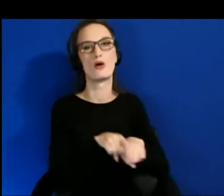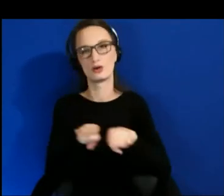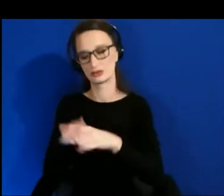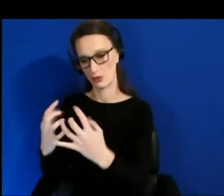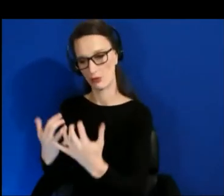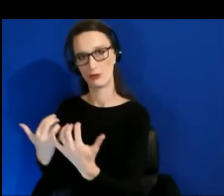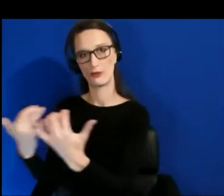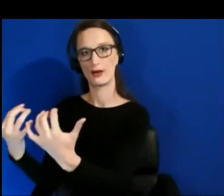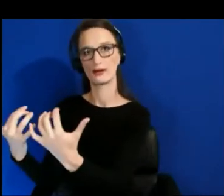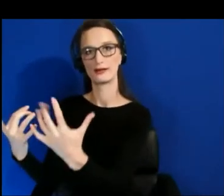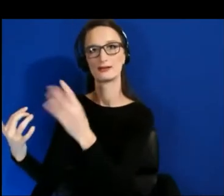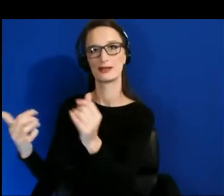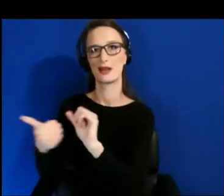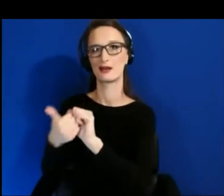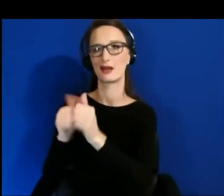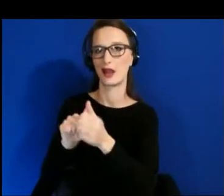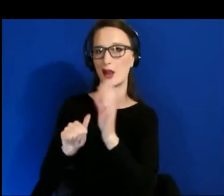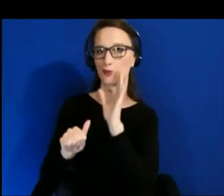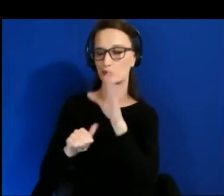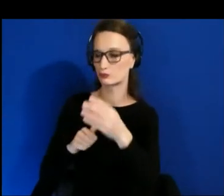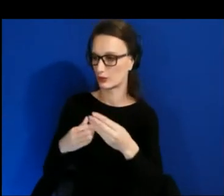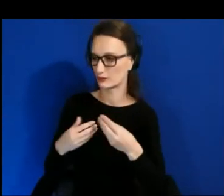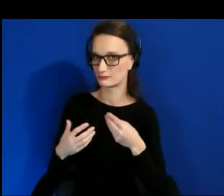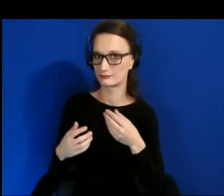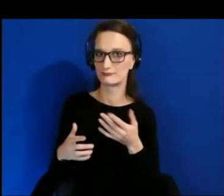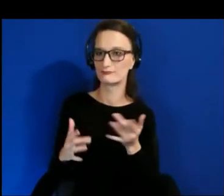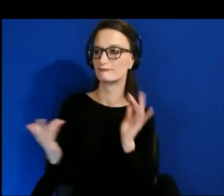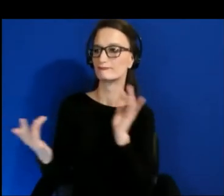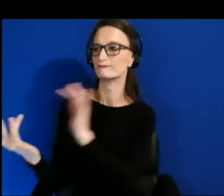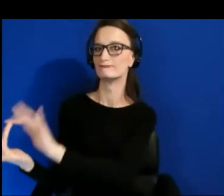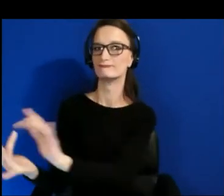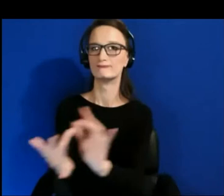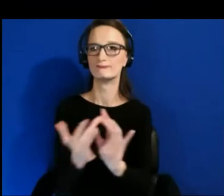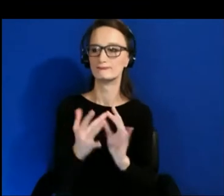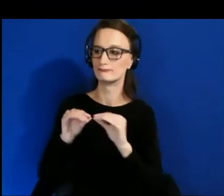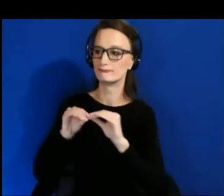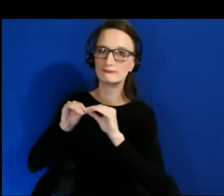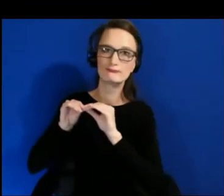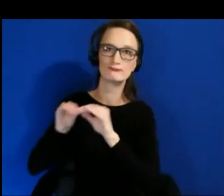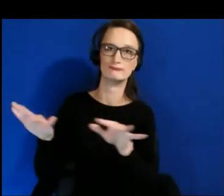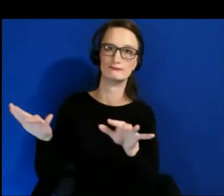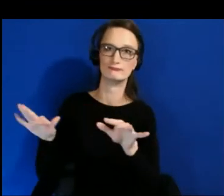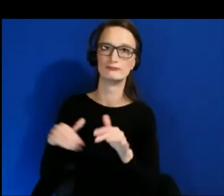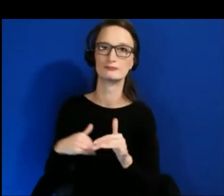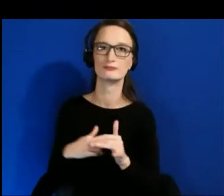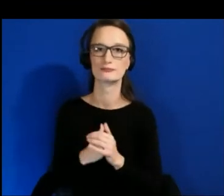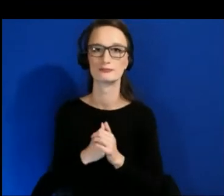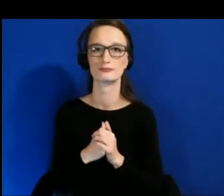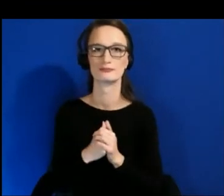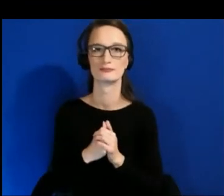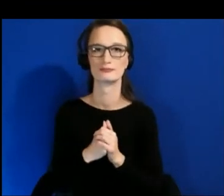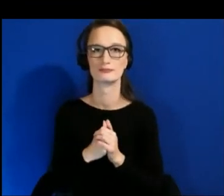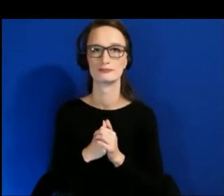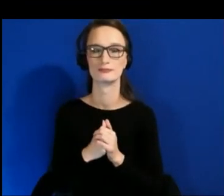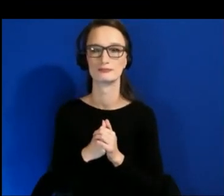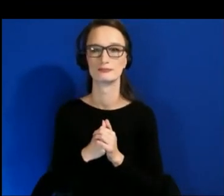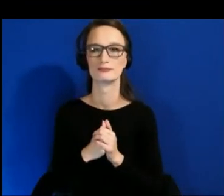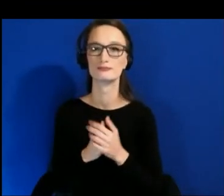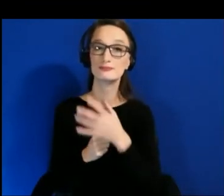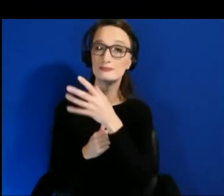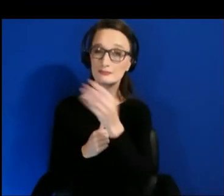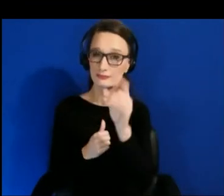to get your content out to your target audience, and you also have to think about how you're